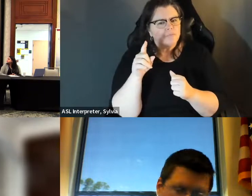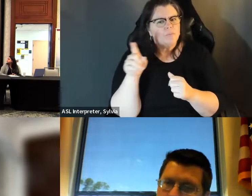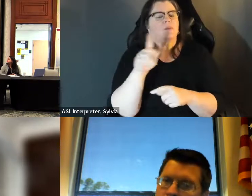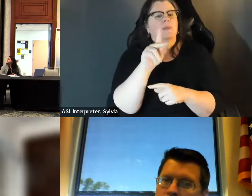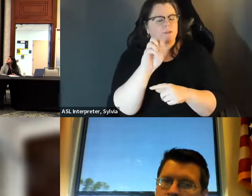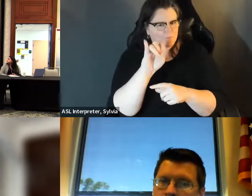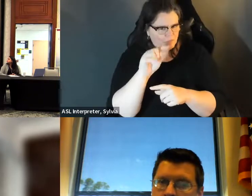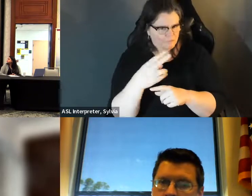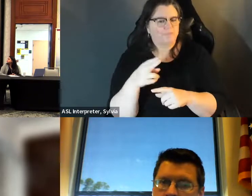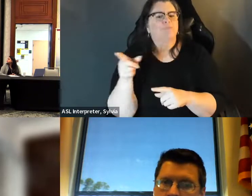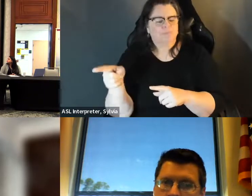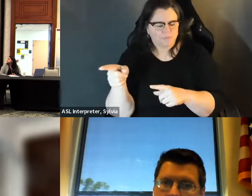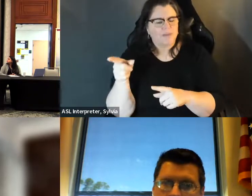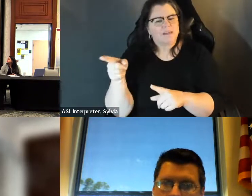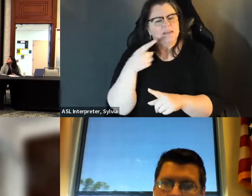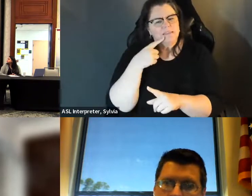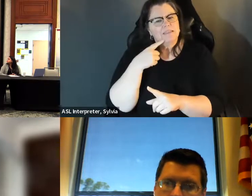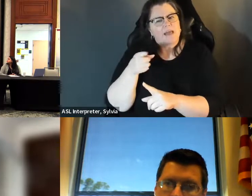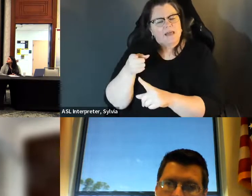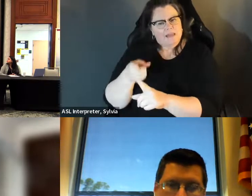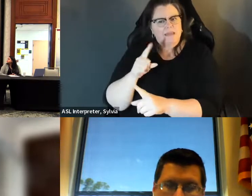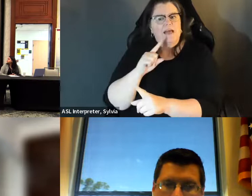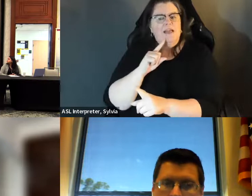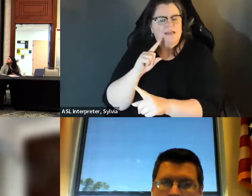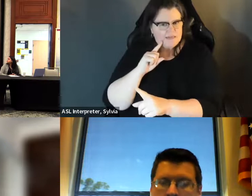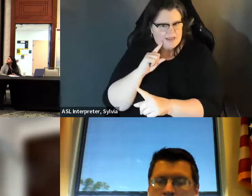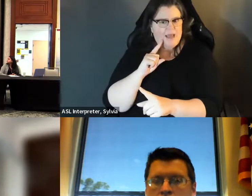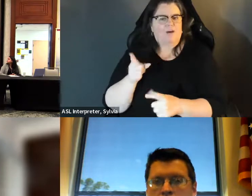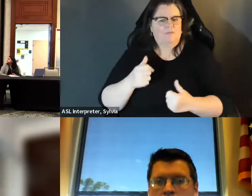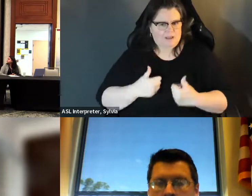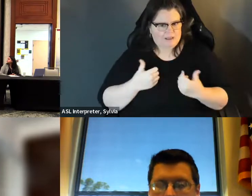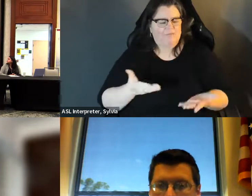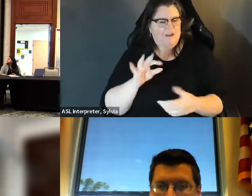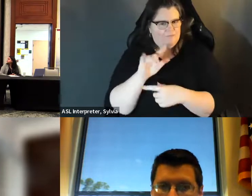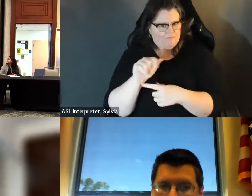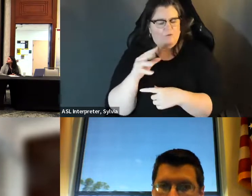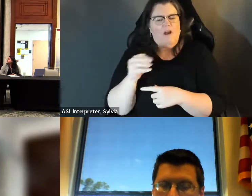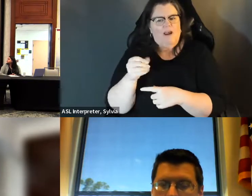I think, Keith, he said, I am done. I'm a death resident and advocate for the deaf community.